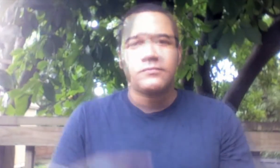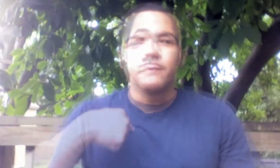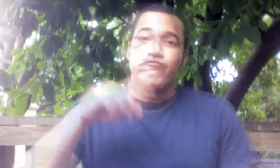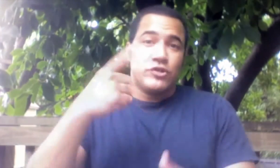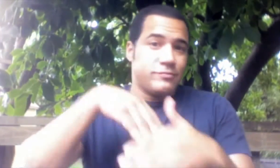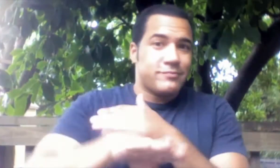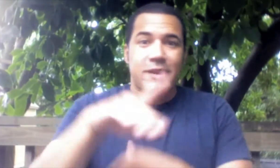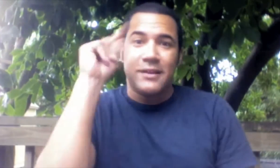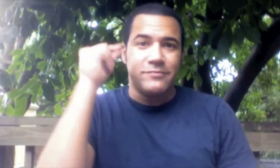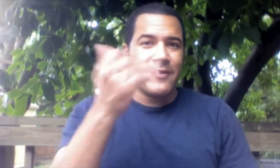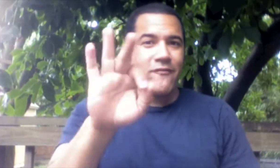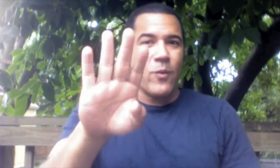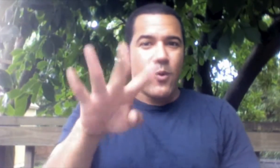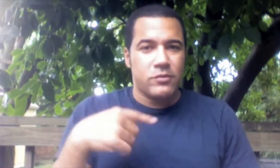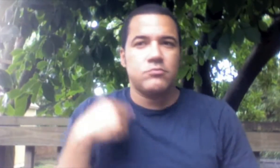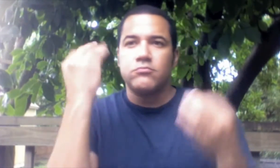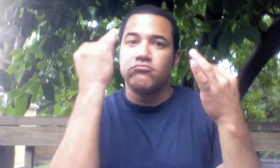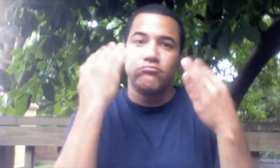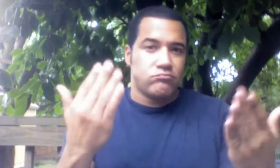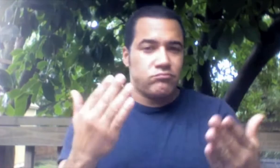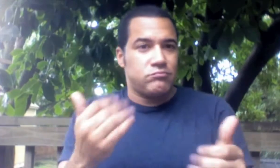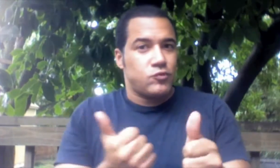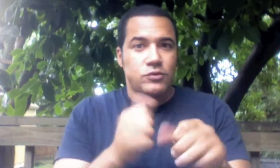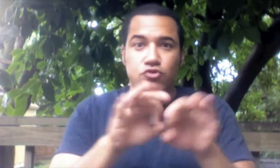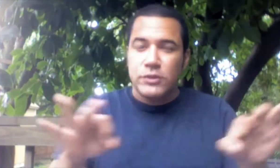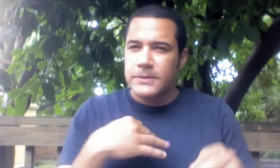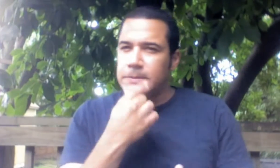When I first enrolled at Gallaudet in 1994 and I considered what degree to pursue....